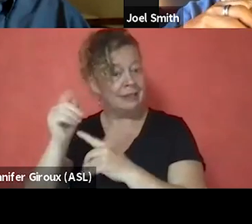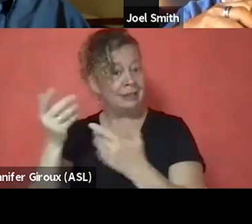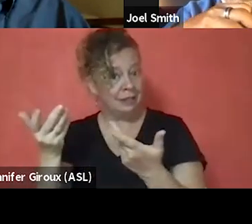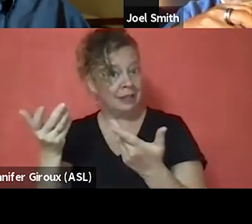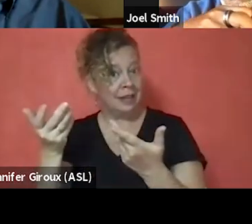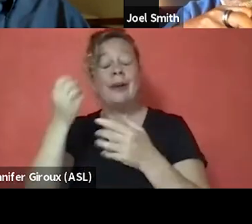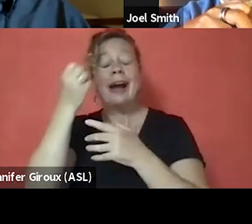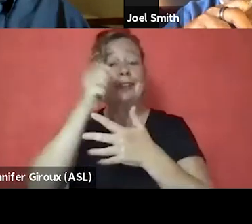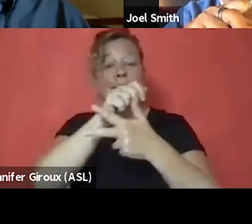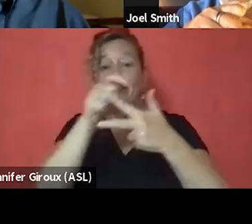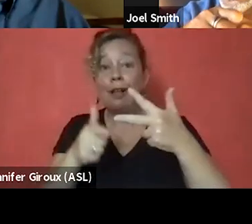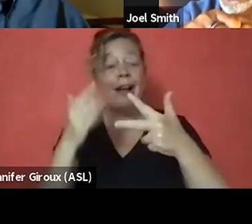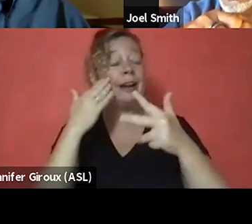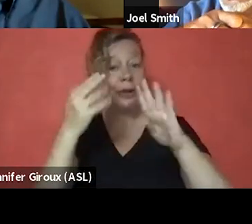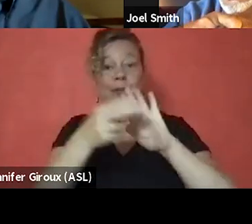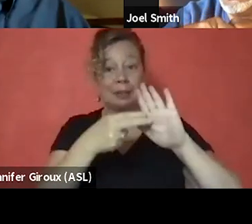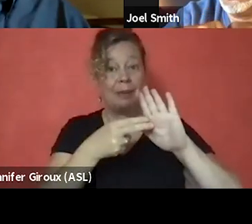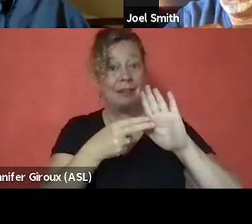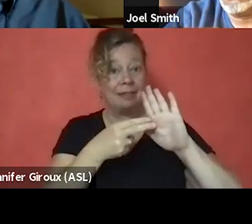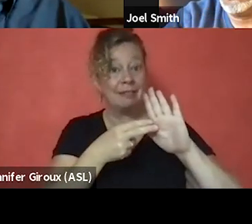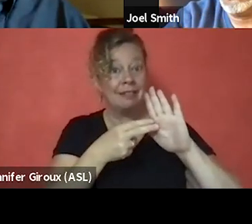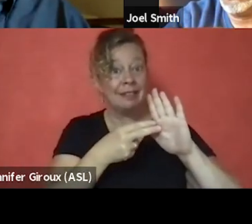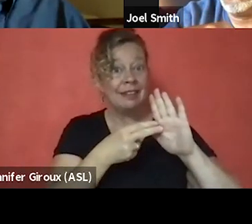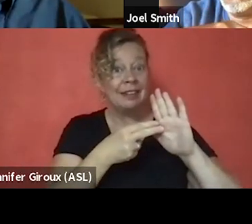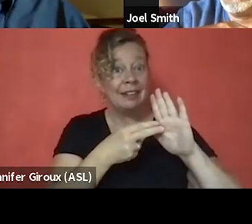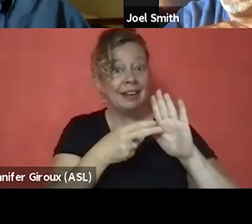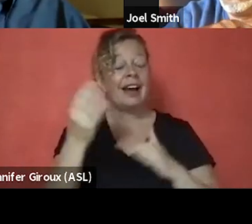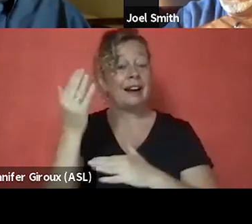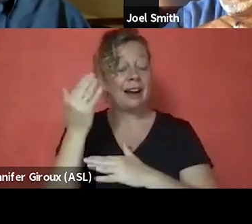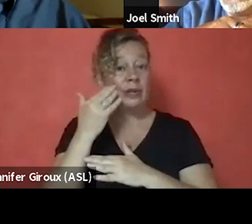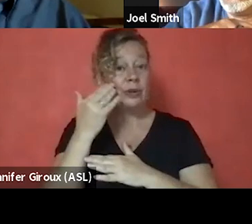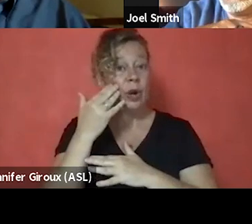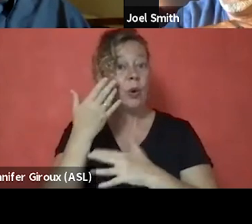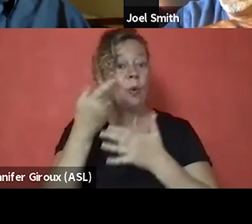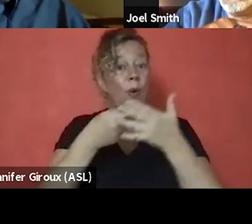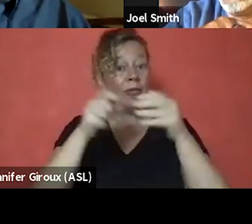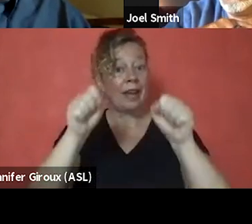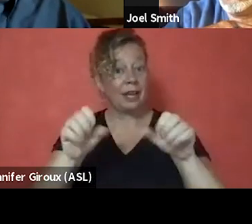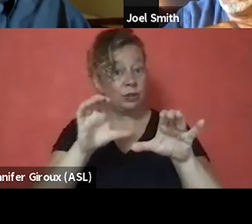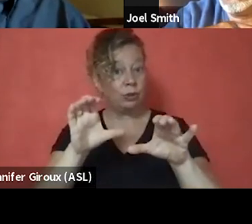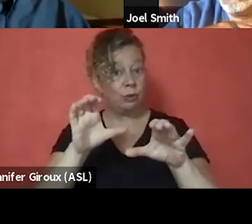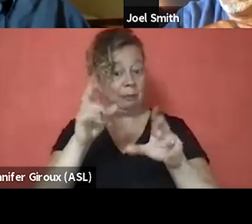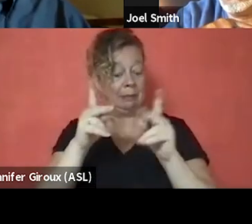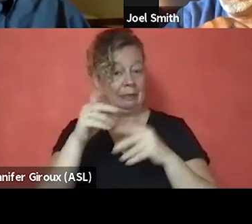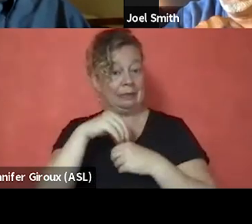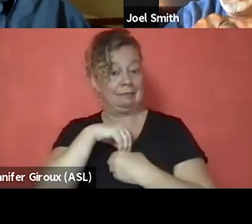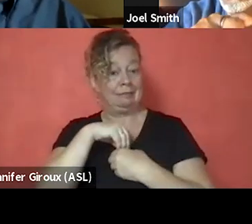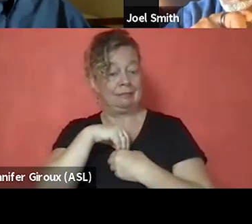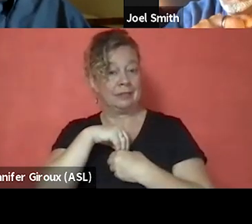I know the stigma, and I know what that can do to folks. And in order to overcome that,